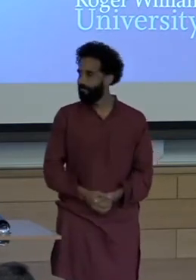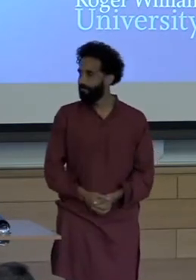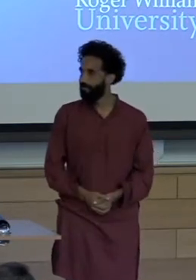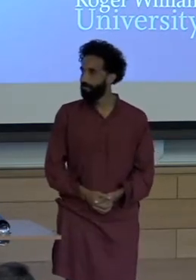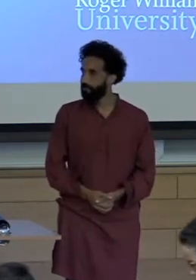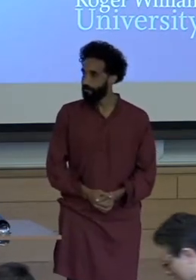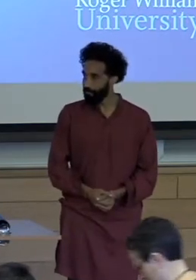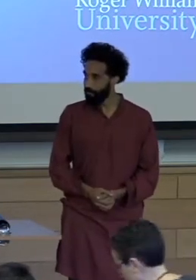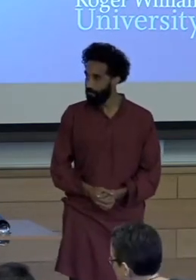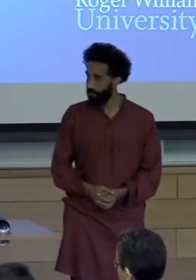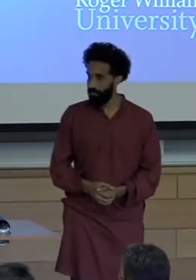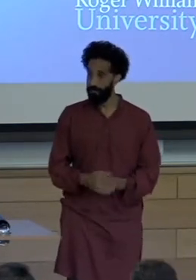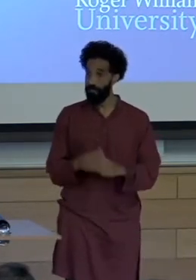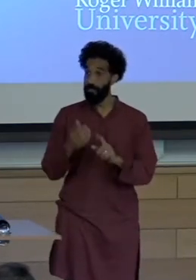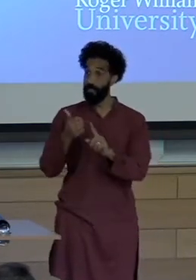She had a sloth